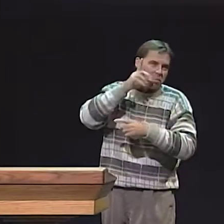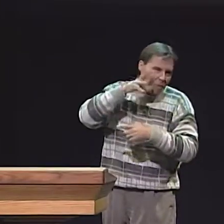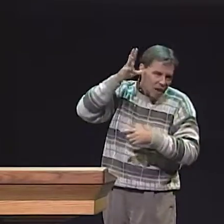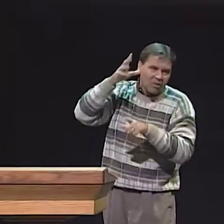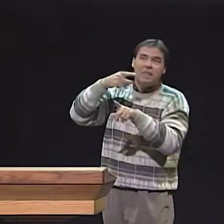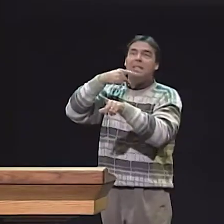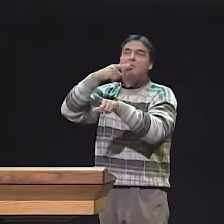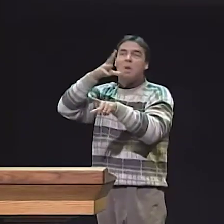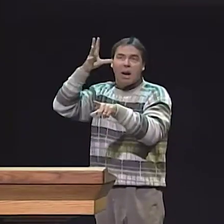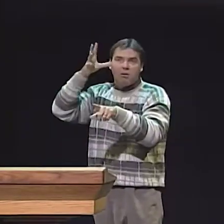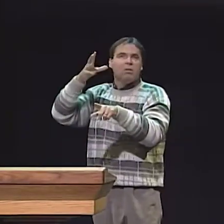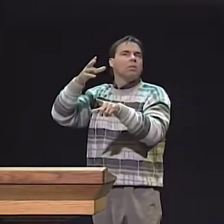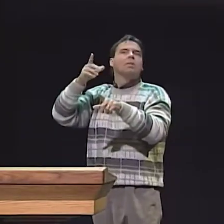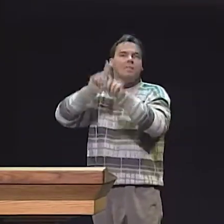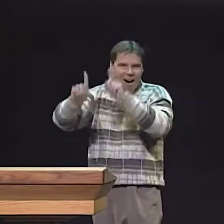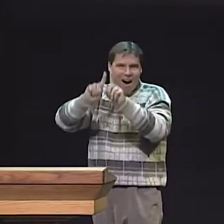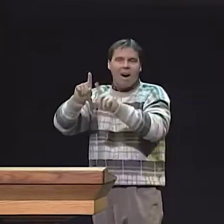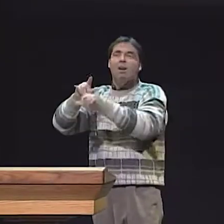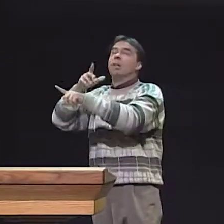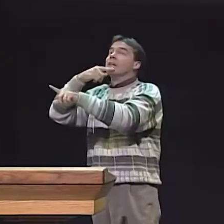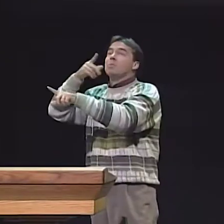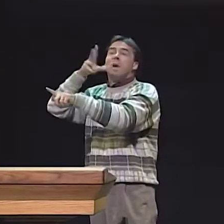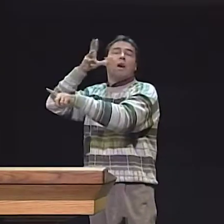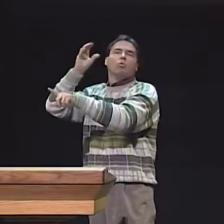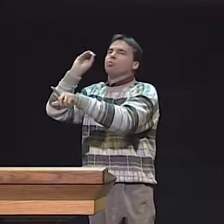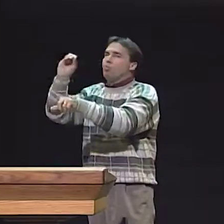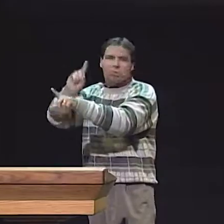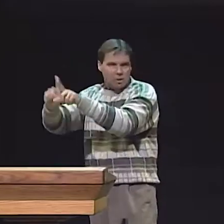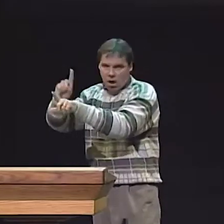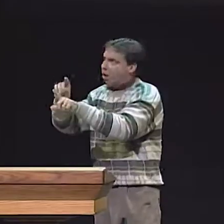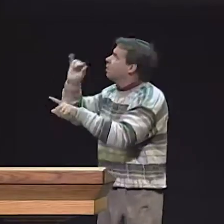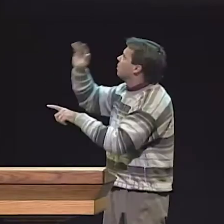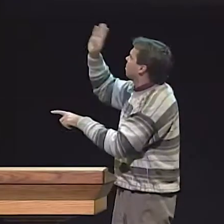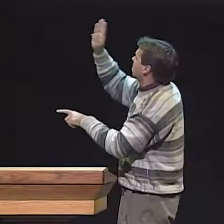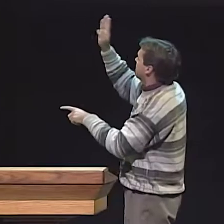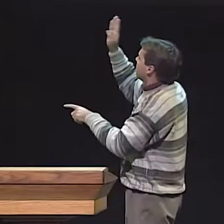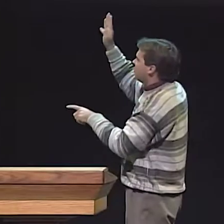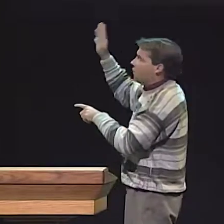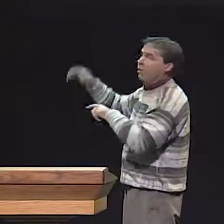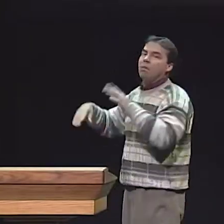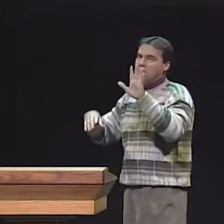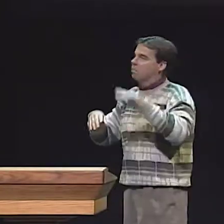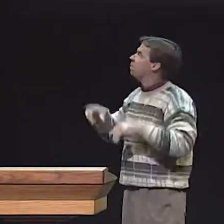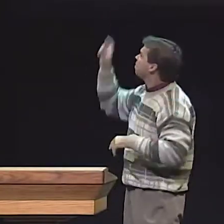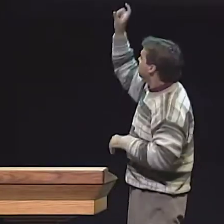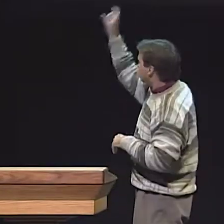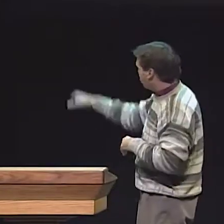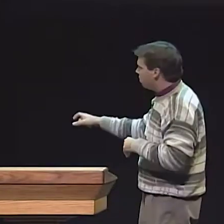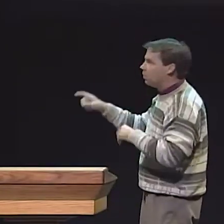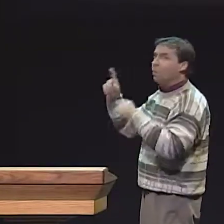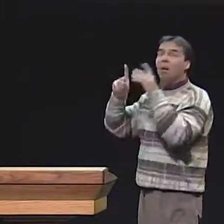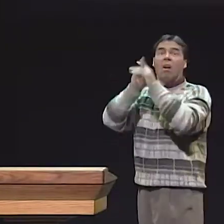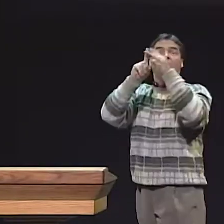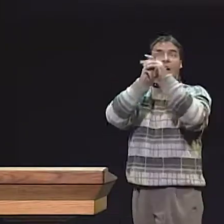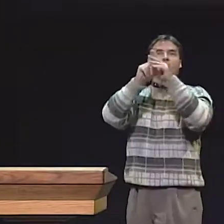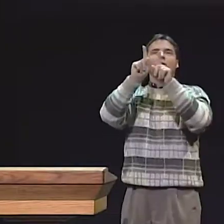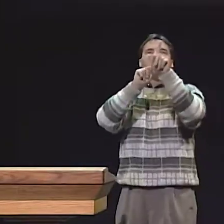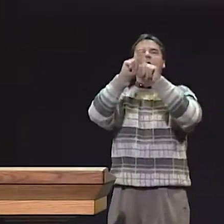ARE THOSE--THE ONES THAT I TALKED ABOUT BEFORE-- DEAF CHILDREN OF DEAF PARENTS, AND THE SECOND GROUP IS DEAF CHILDREN WHO SIGN,